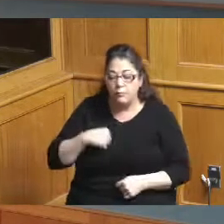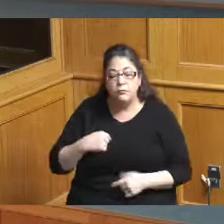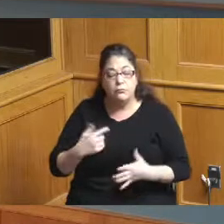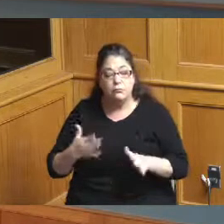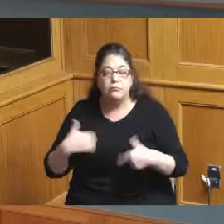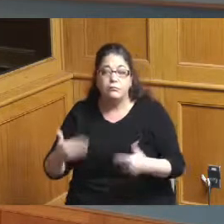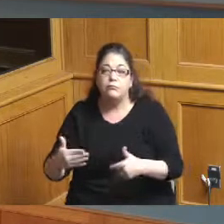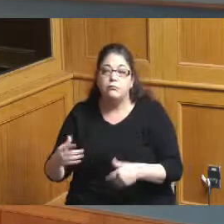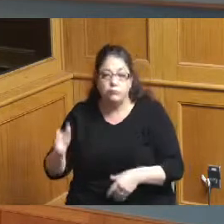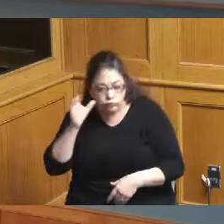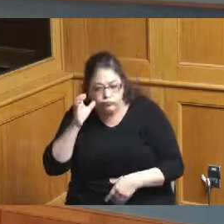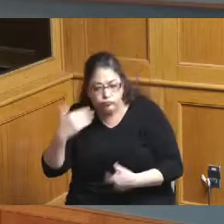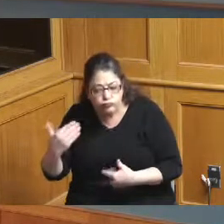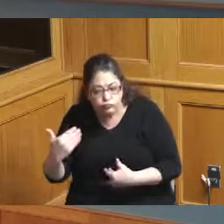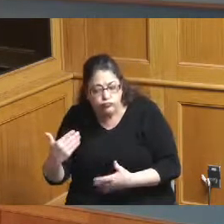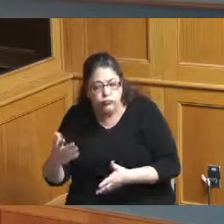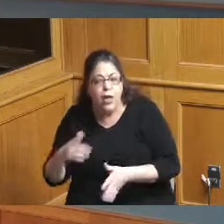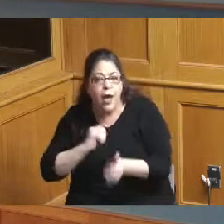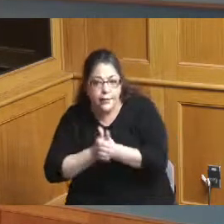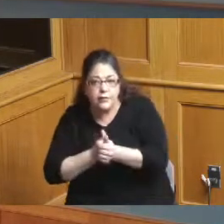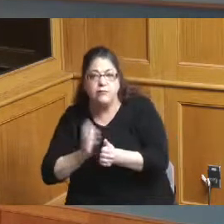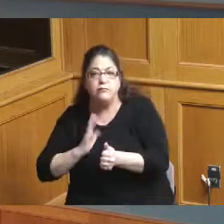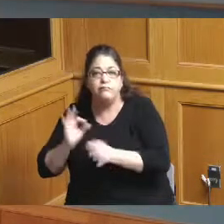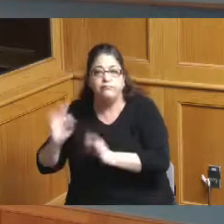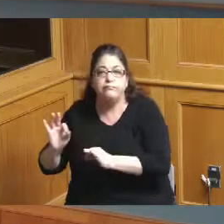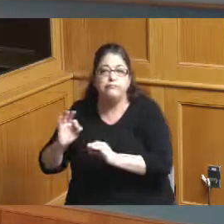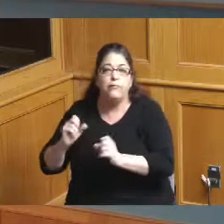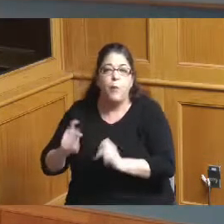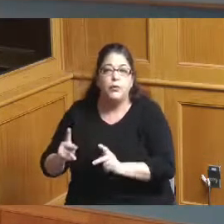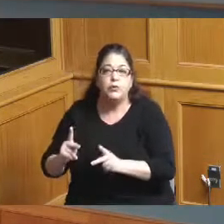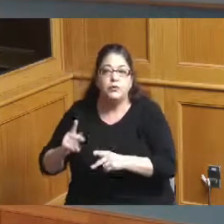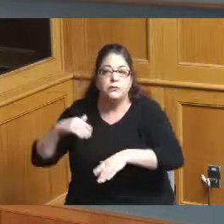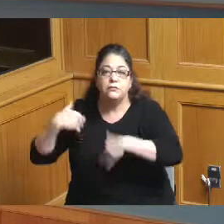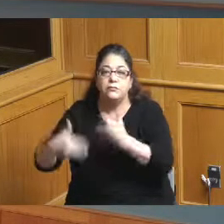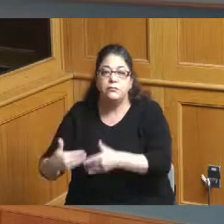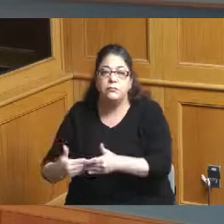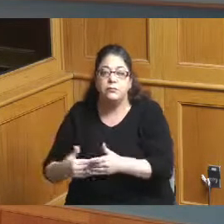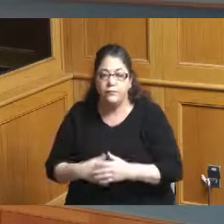there's you know an opportunity to talk about what is in the offing related to a headquarter